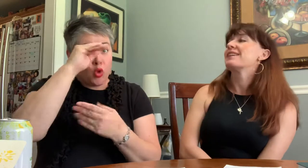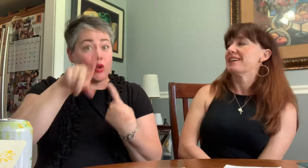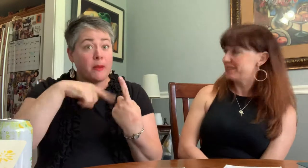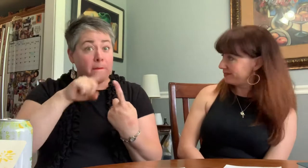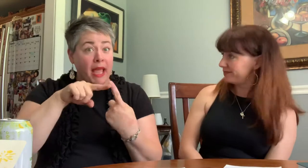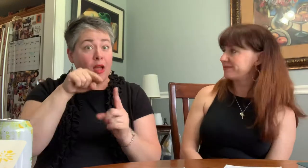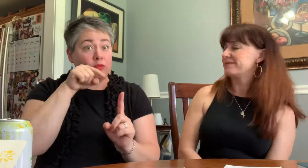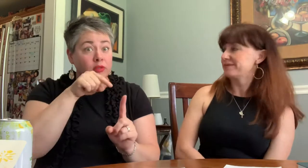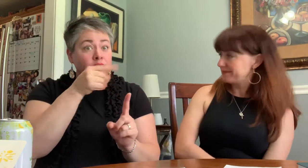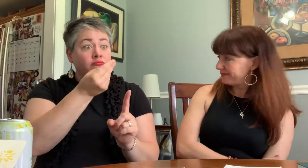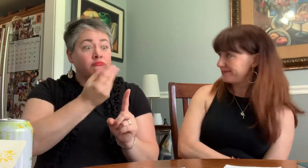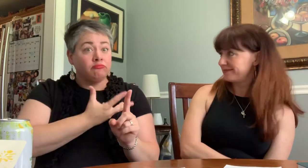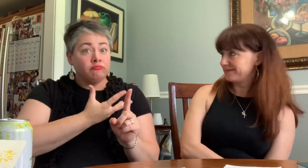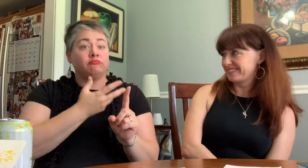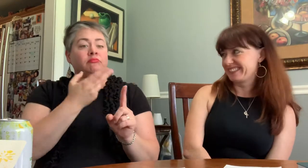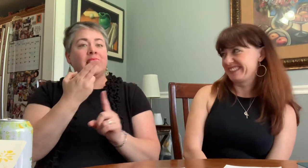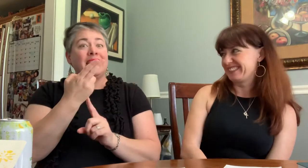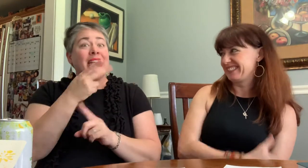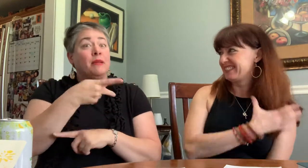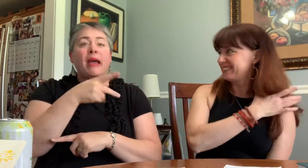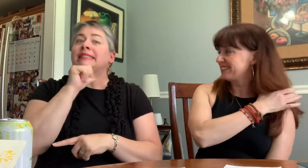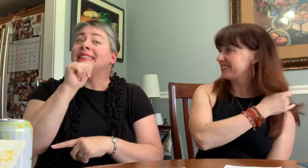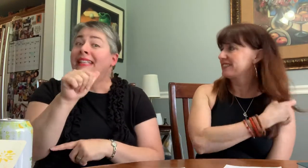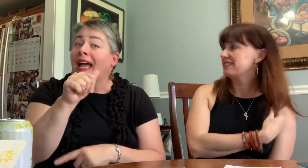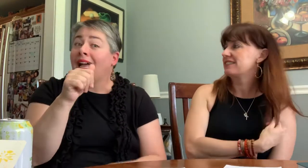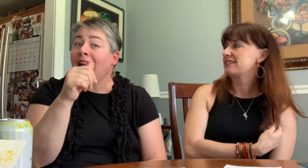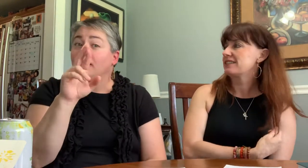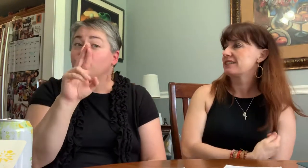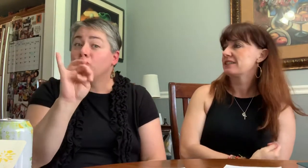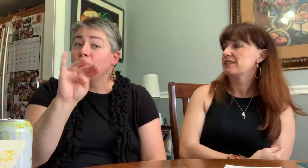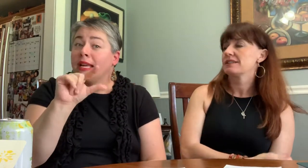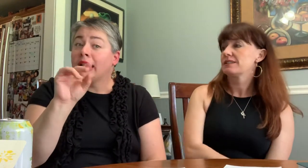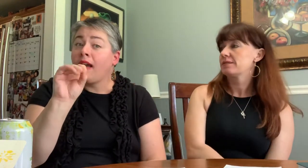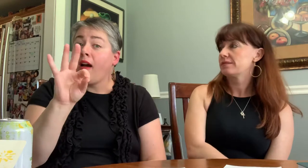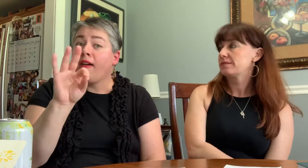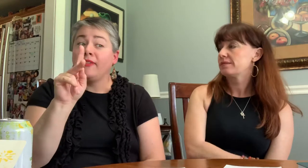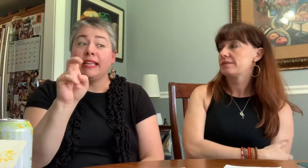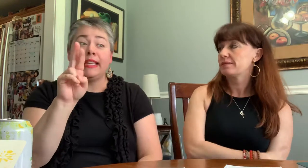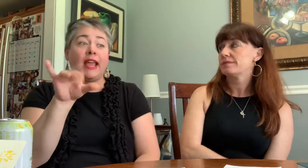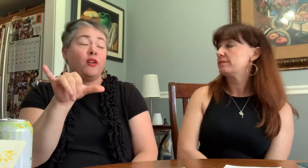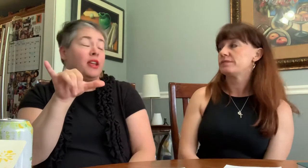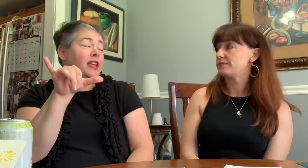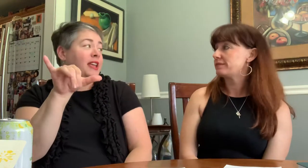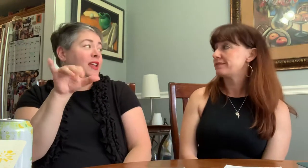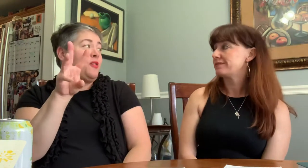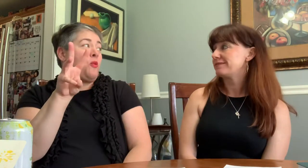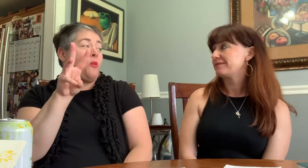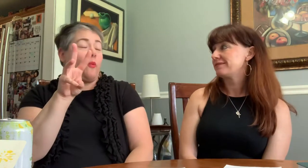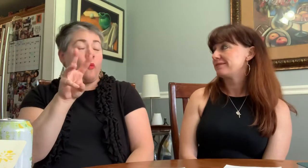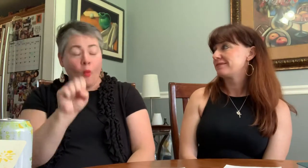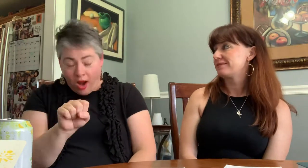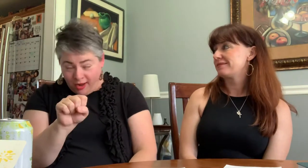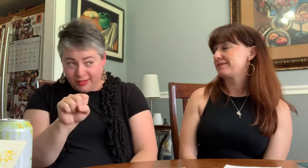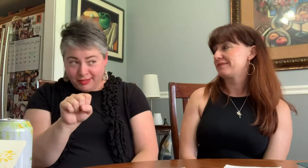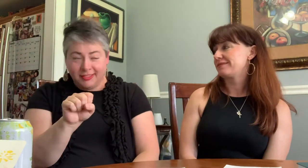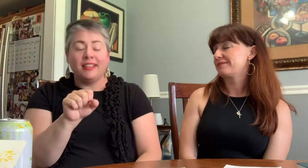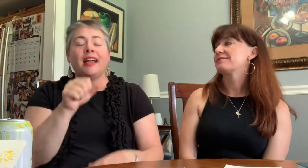Remember we were going to drive the Ring of Kerry